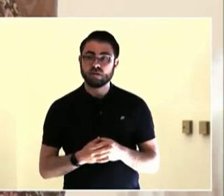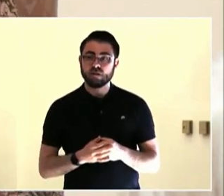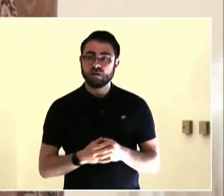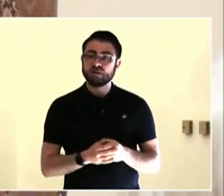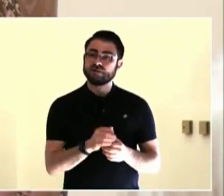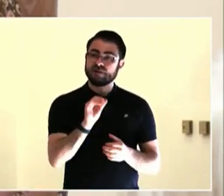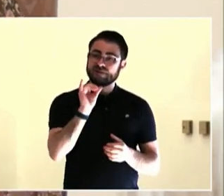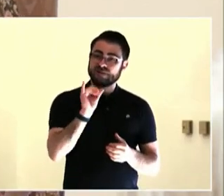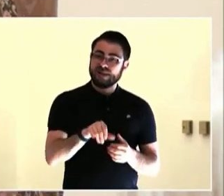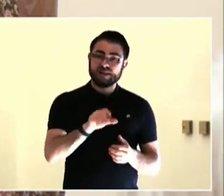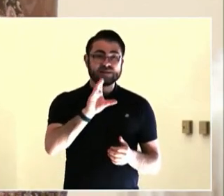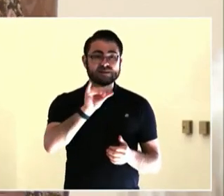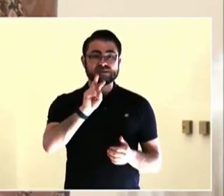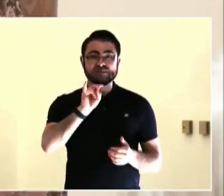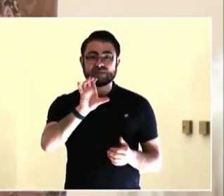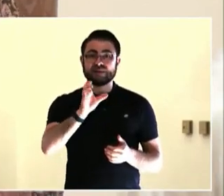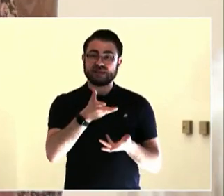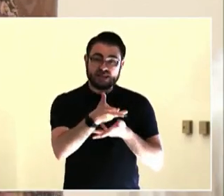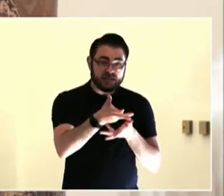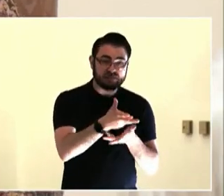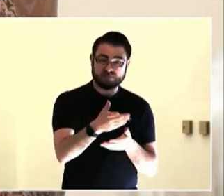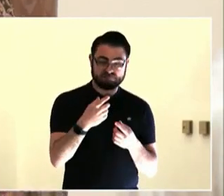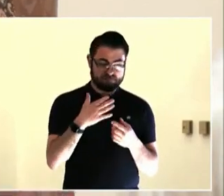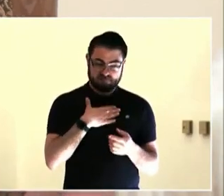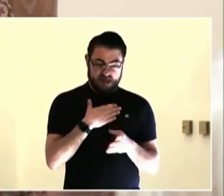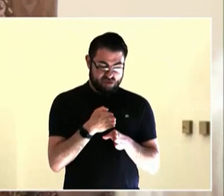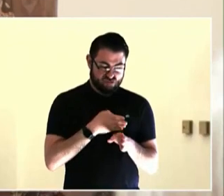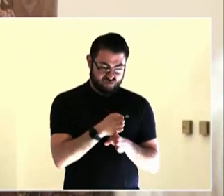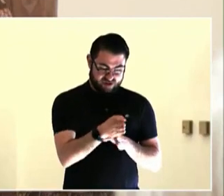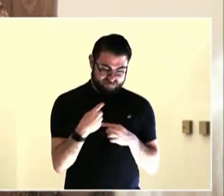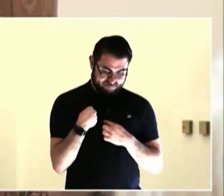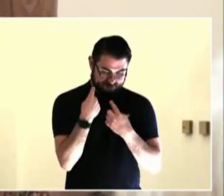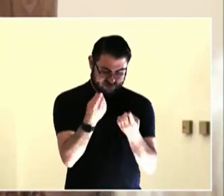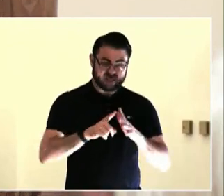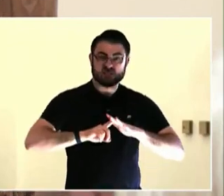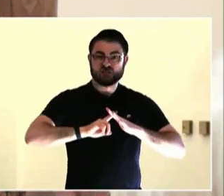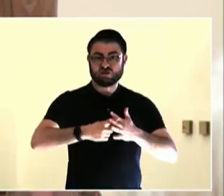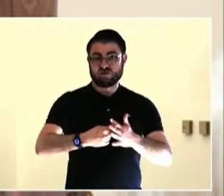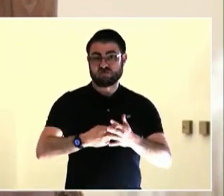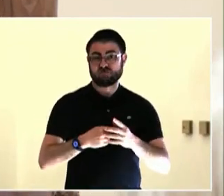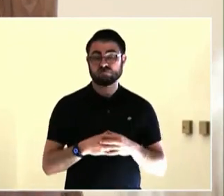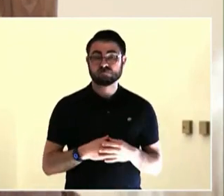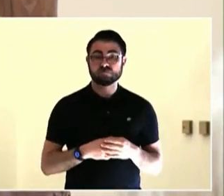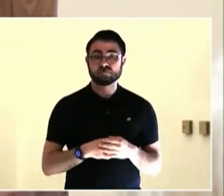everything on my own. And I always tell people, well, you can disagree with me, but